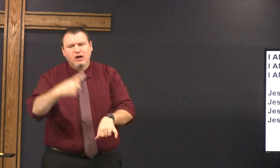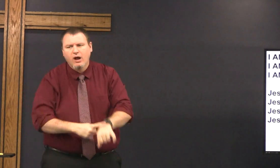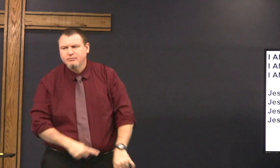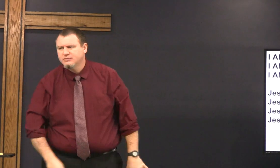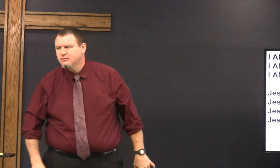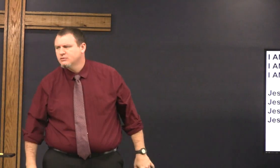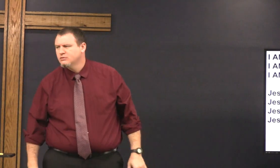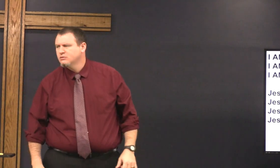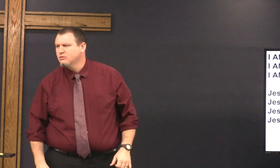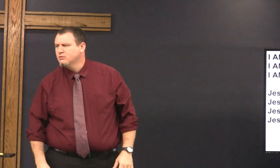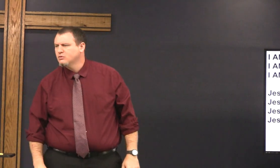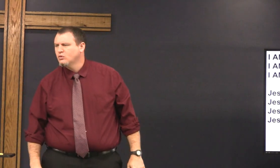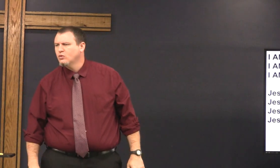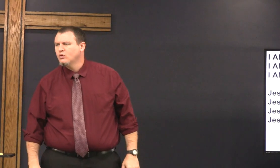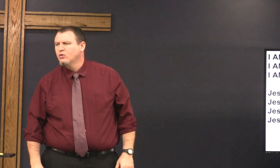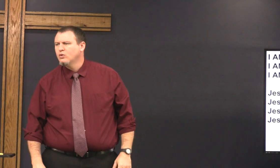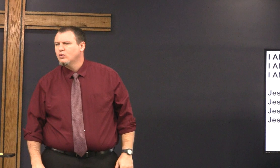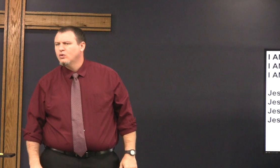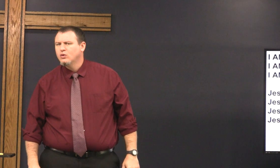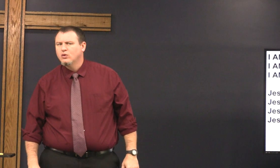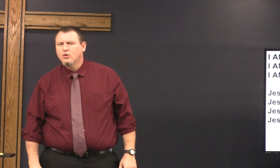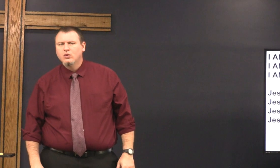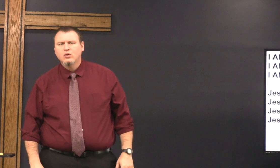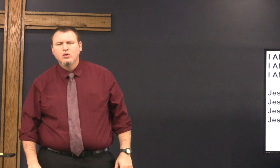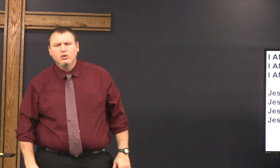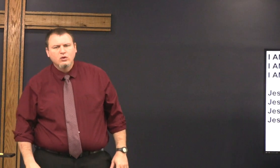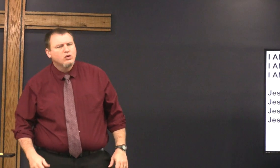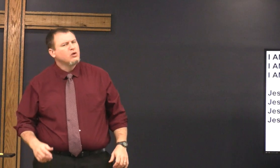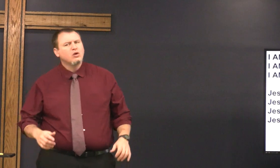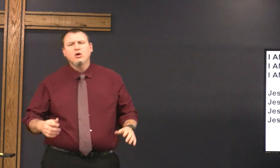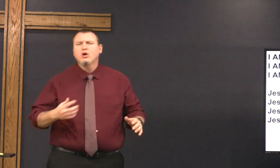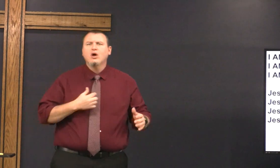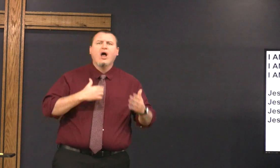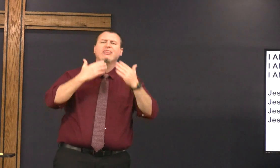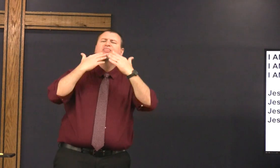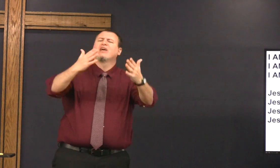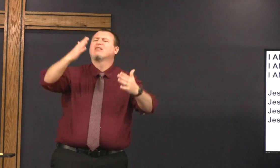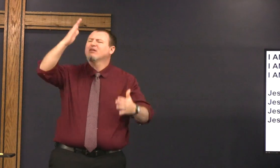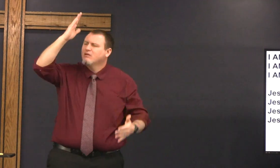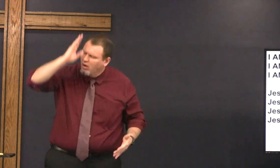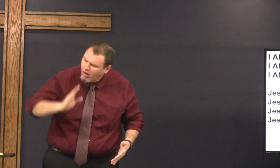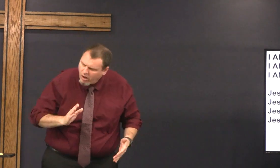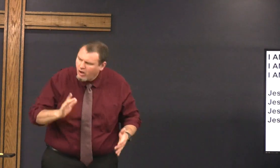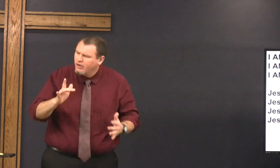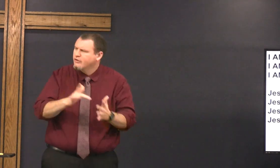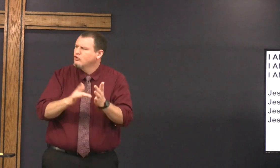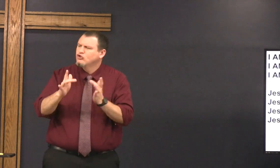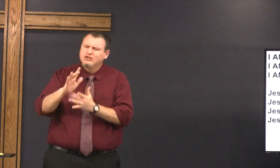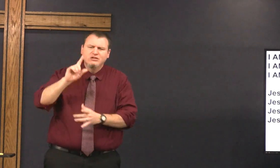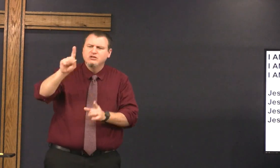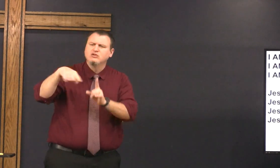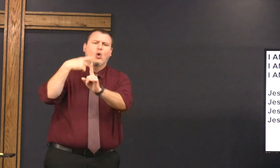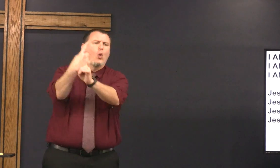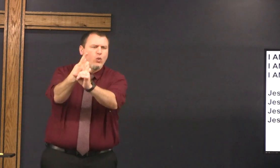but instead he was Weeping at Jesus death because he denied Jesus three times I'm thankful